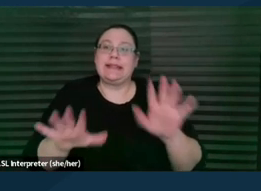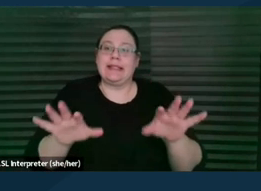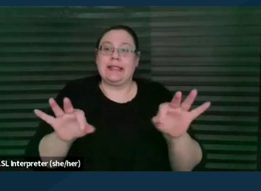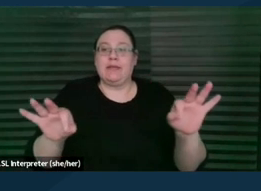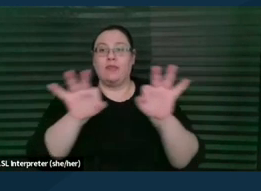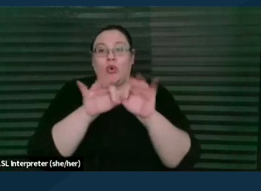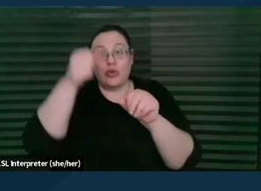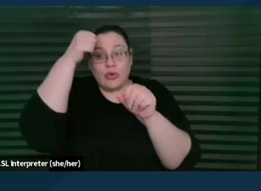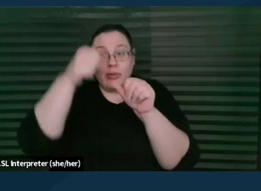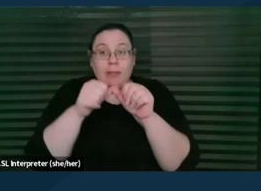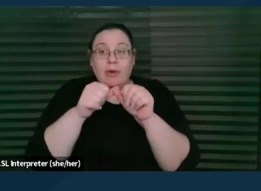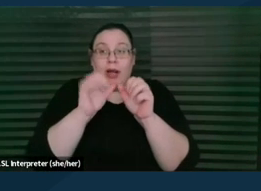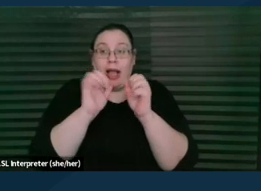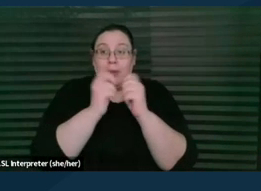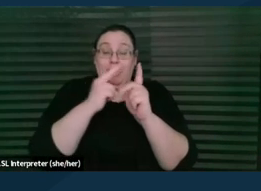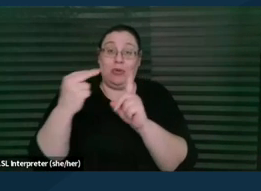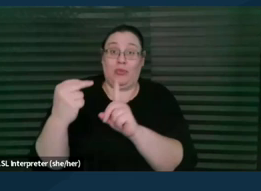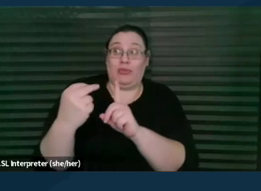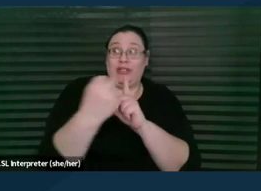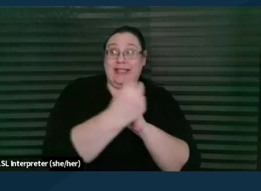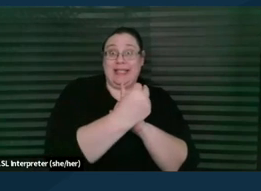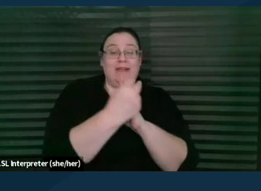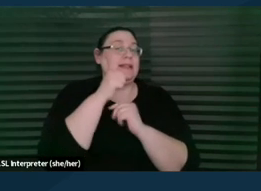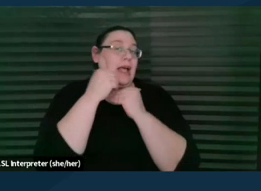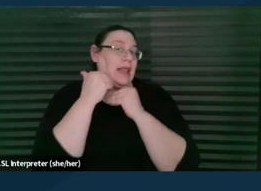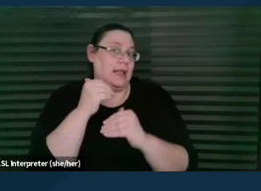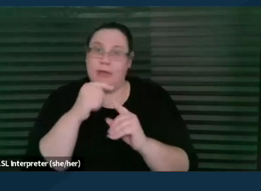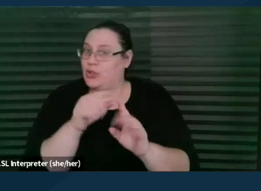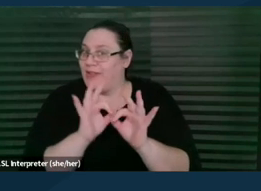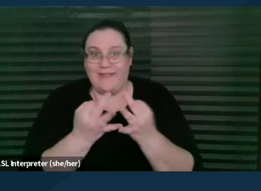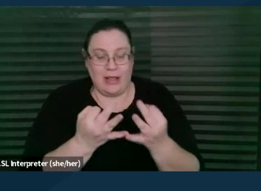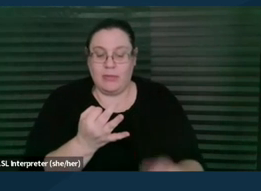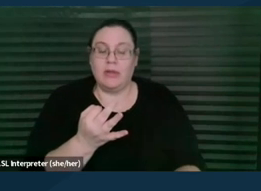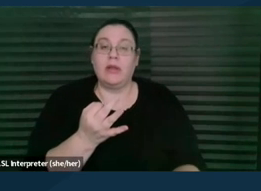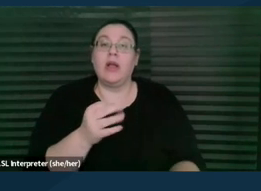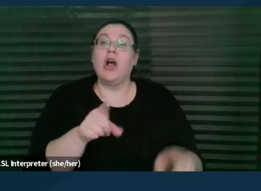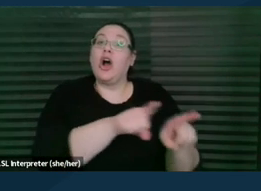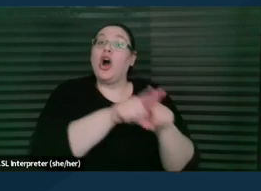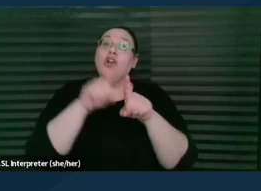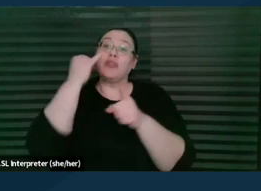how you're perceived isn't just about the family. And also that if the school perceives